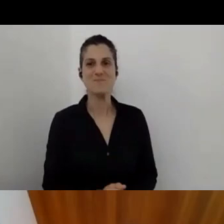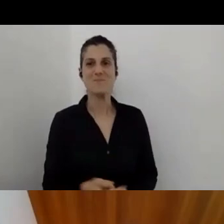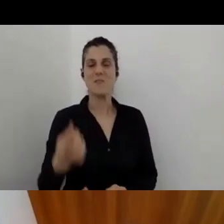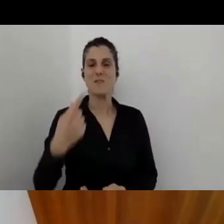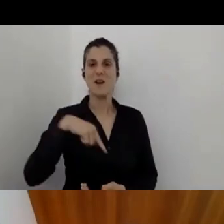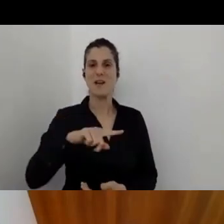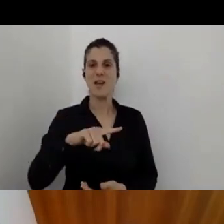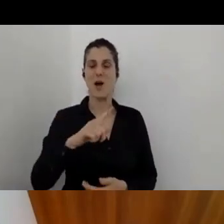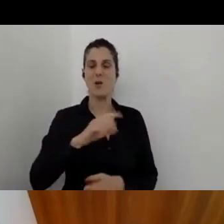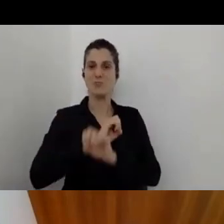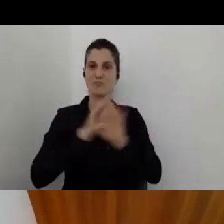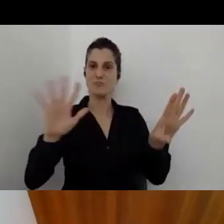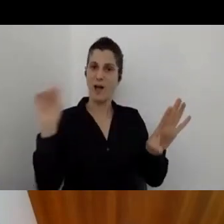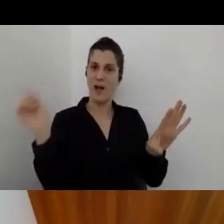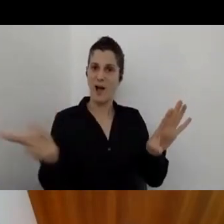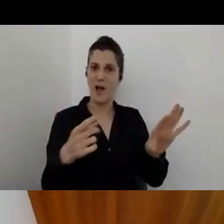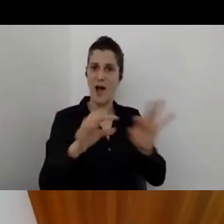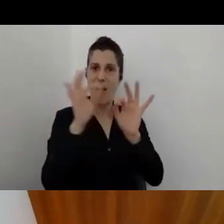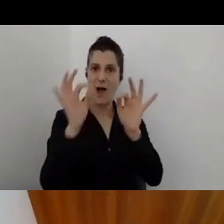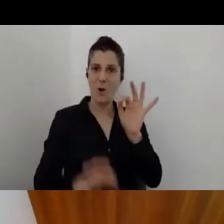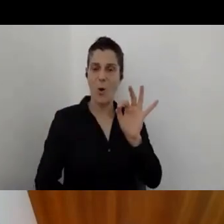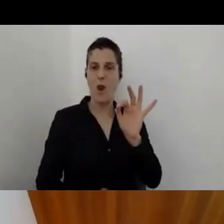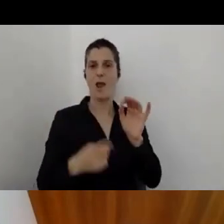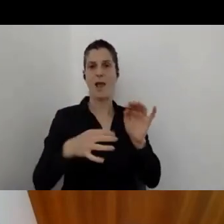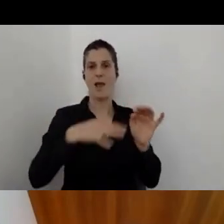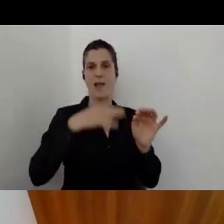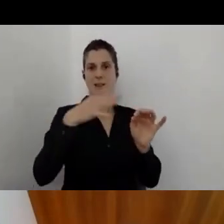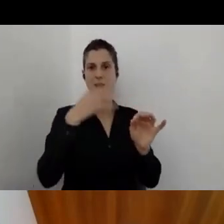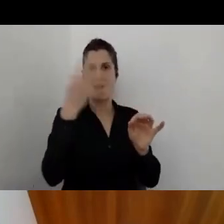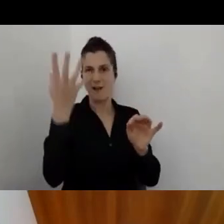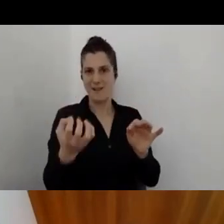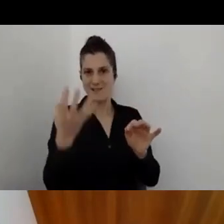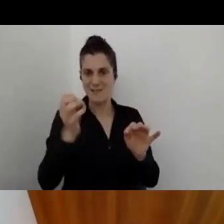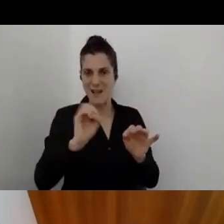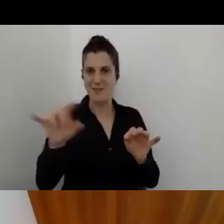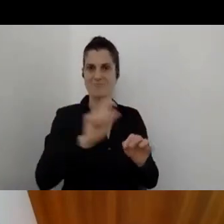We will send you the webinar with the captioning and all the information added.